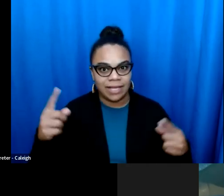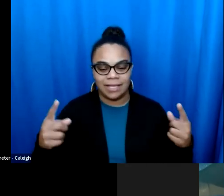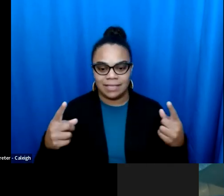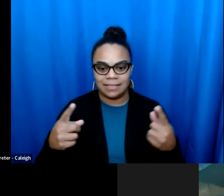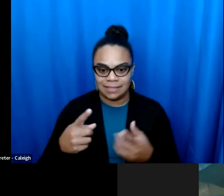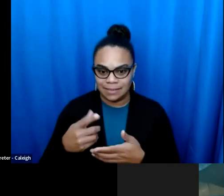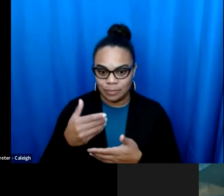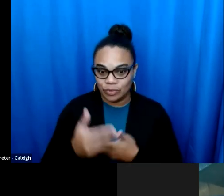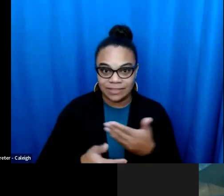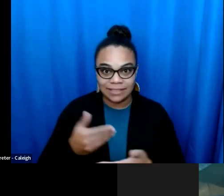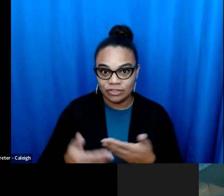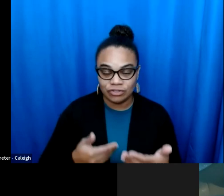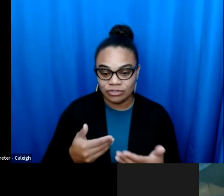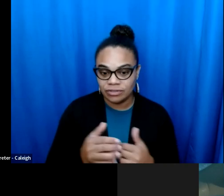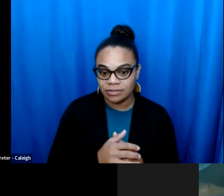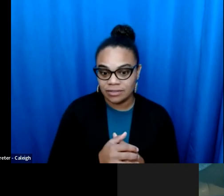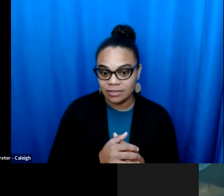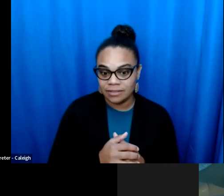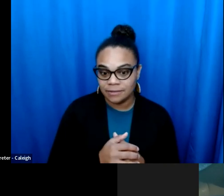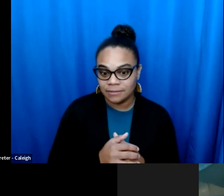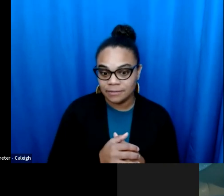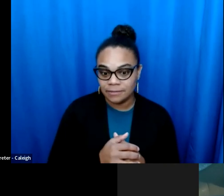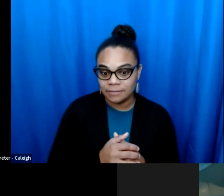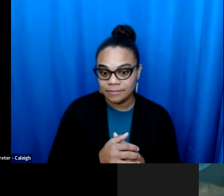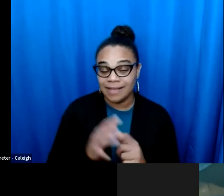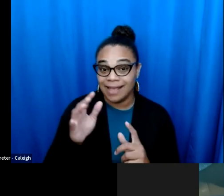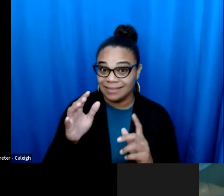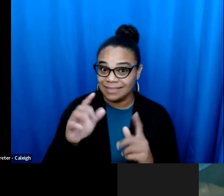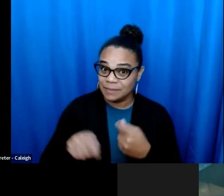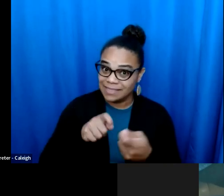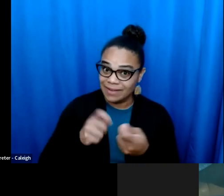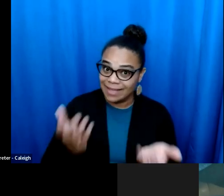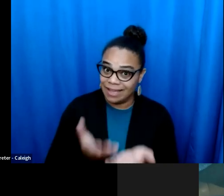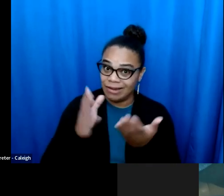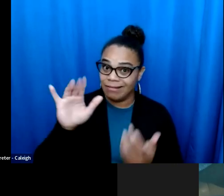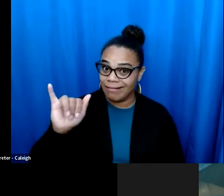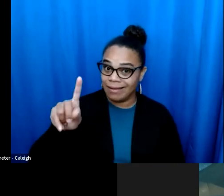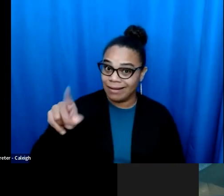last two decades [broken audio] as they came after